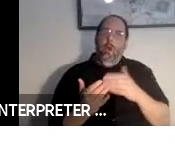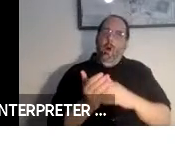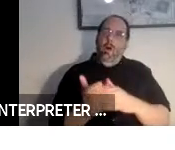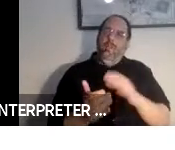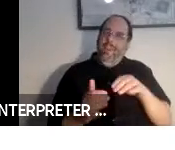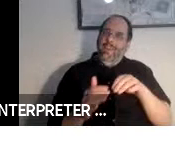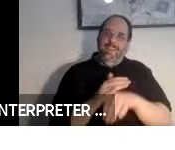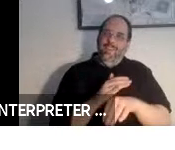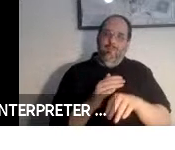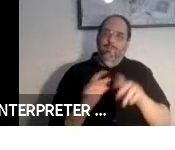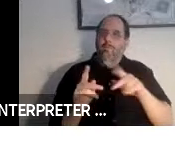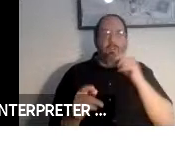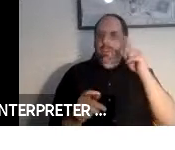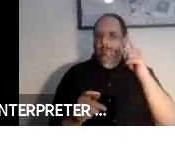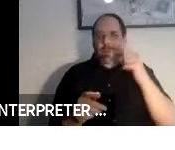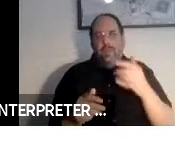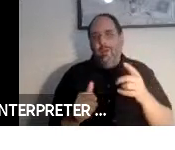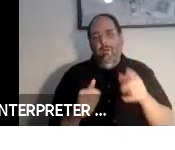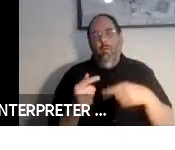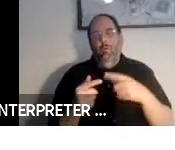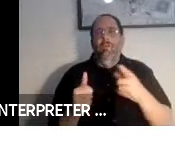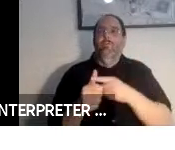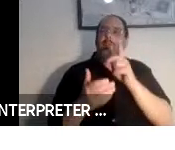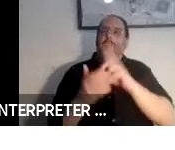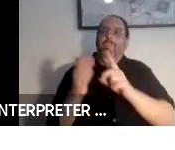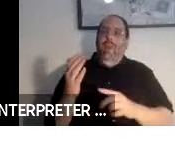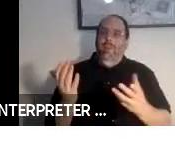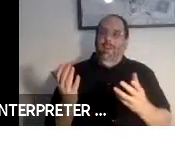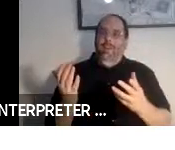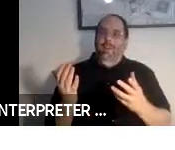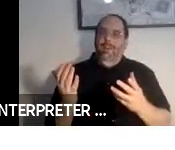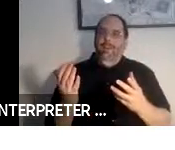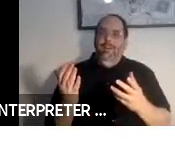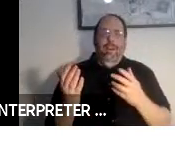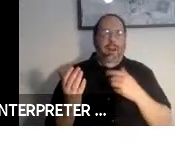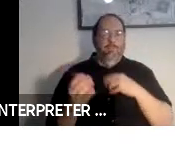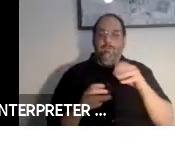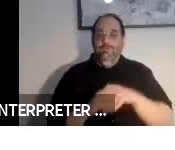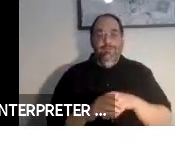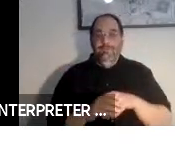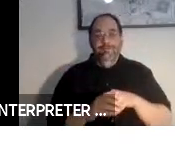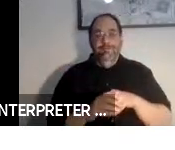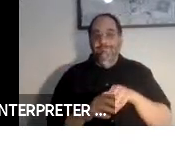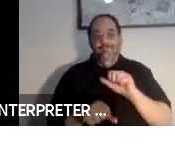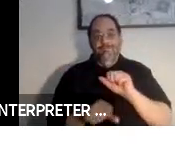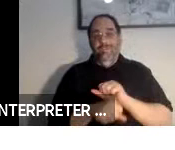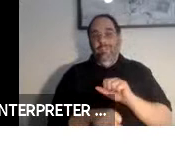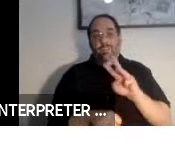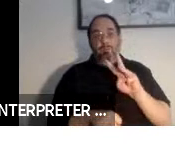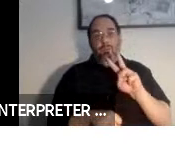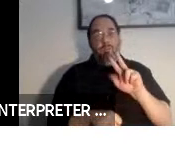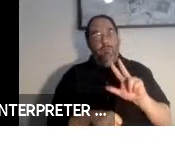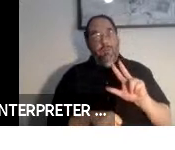I have been part of W3C for 21 years and it is an international organization we have meetings